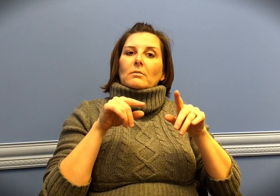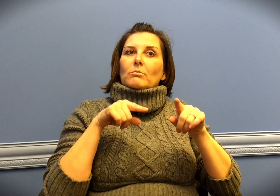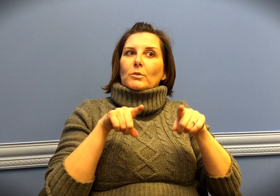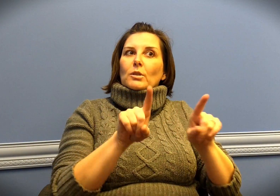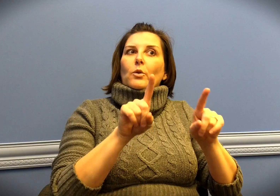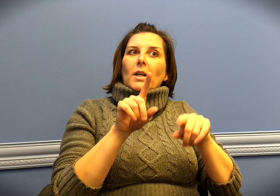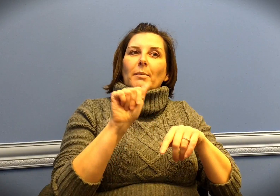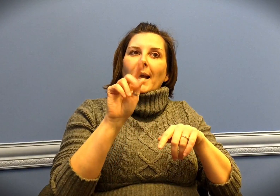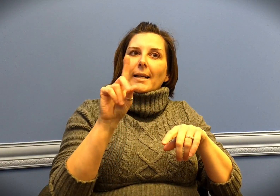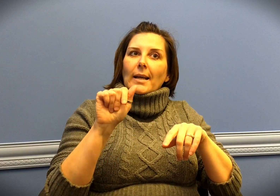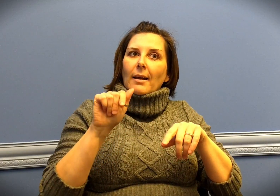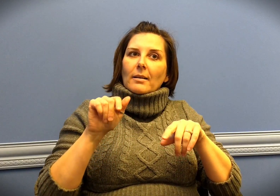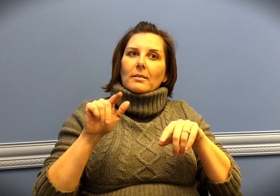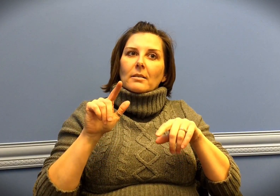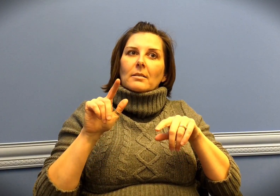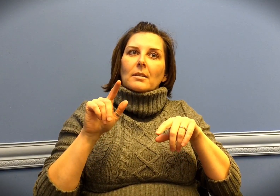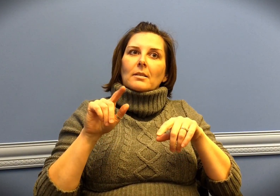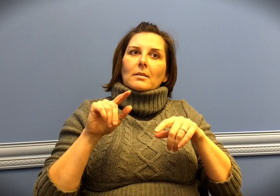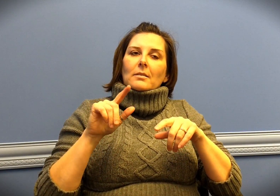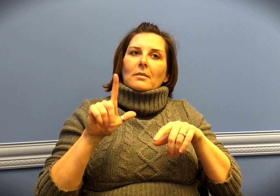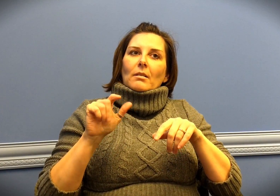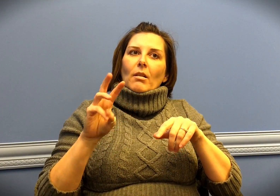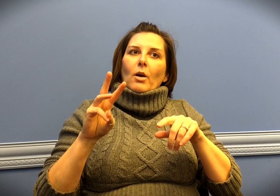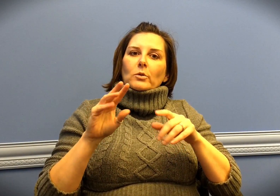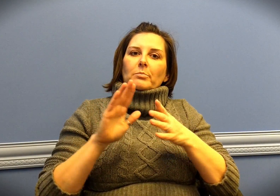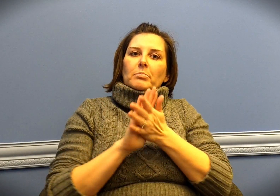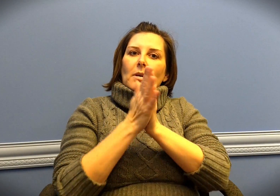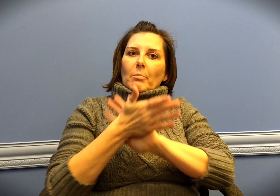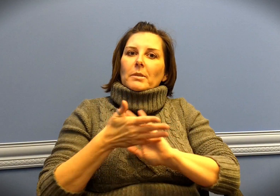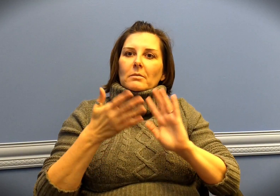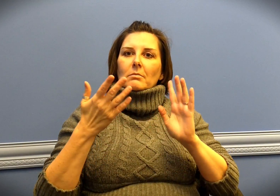during this time when the ADA law was becoming truly effective --